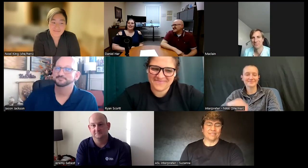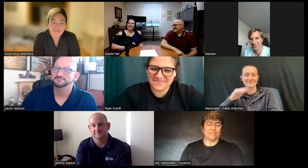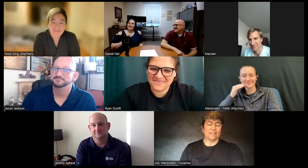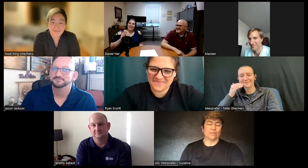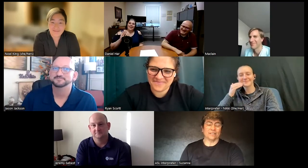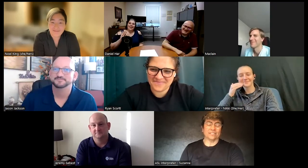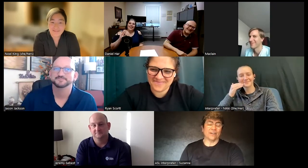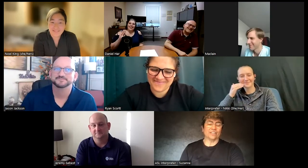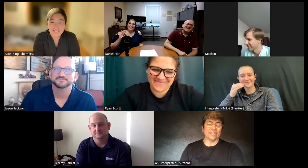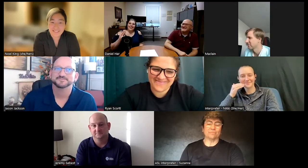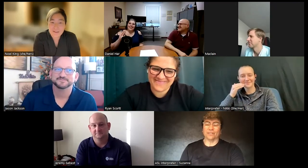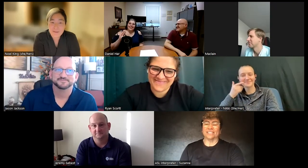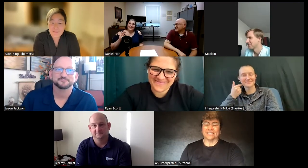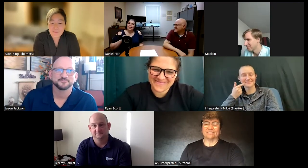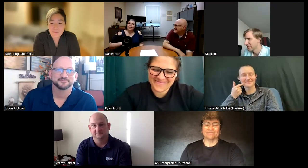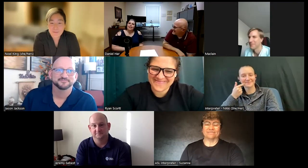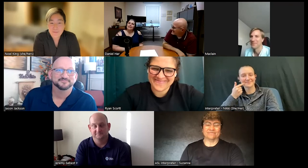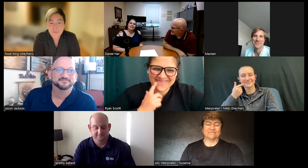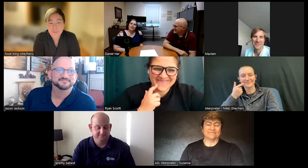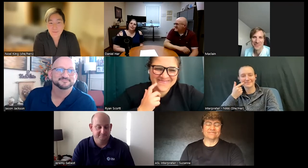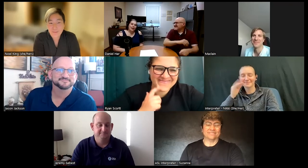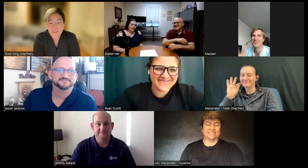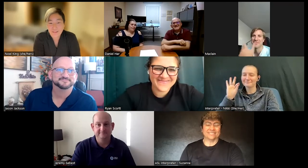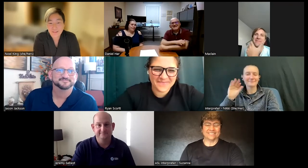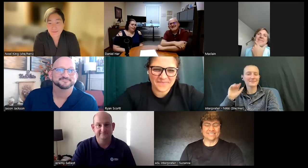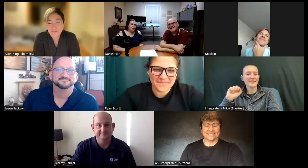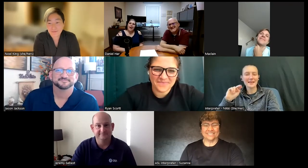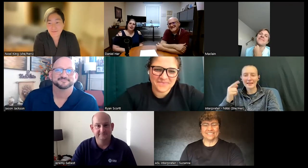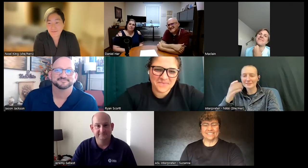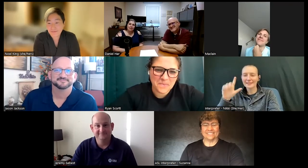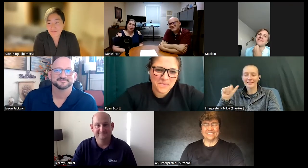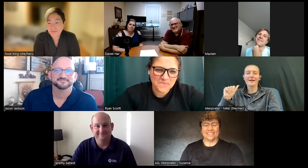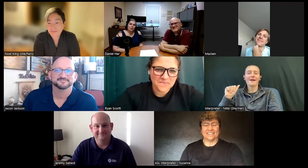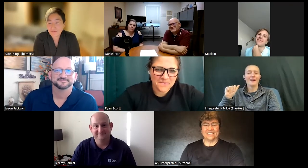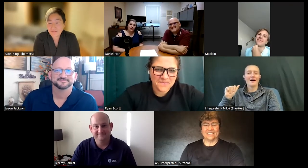very good experience this is Angela and I feel like we had a missed opportunity